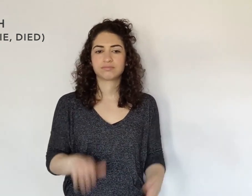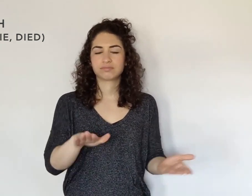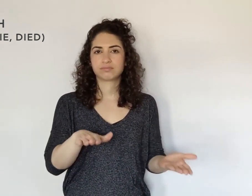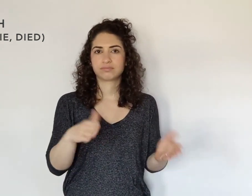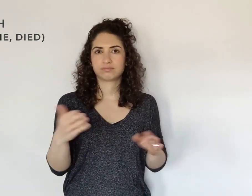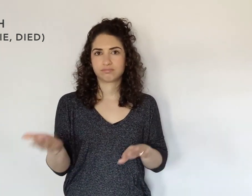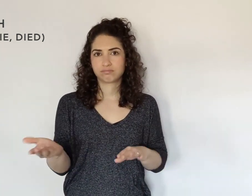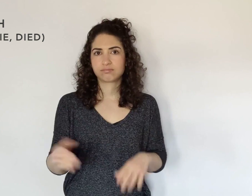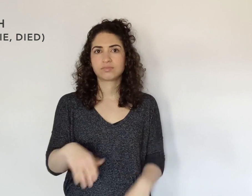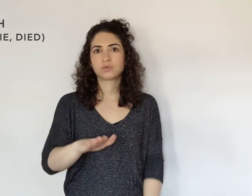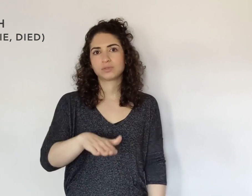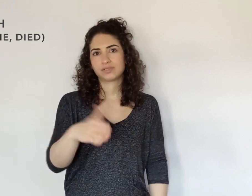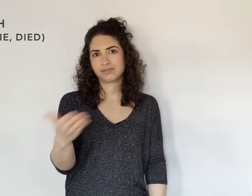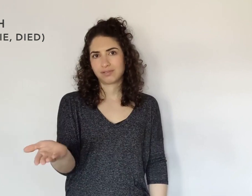DIED